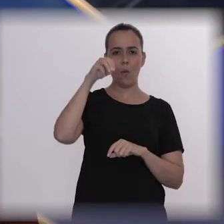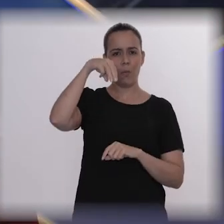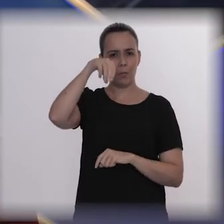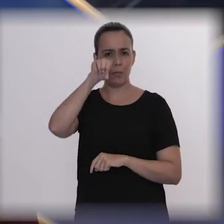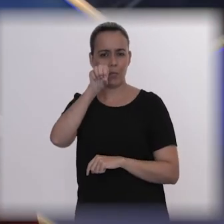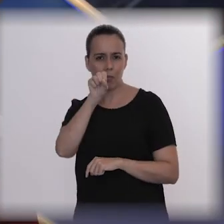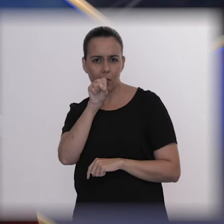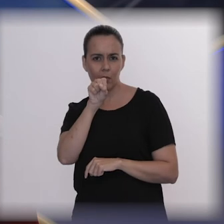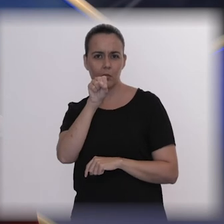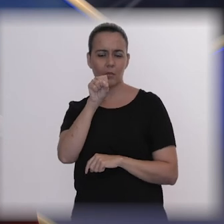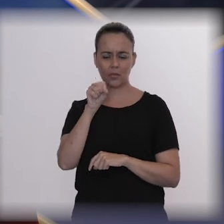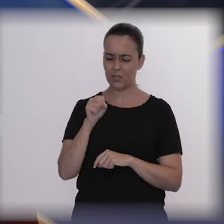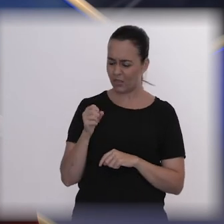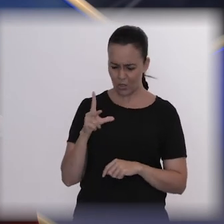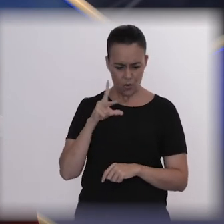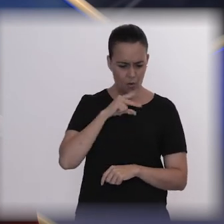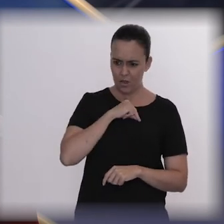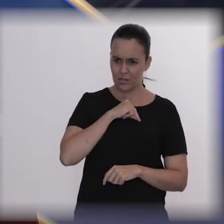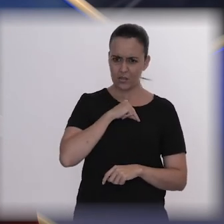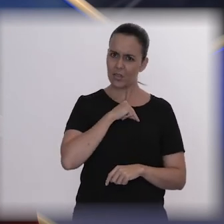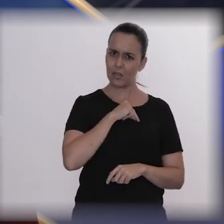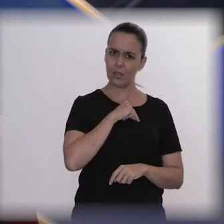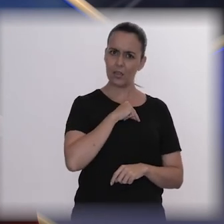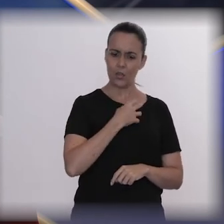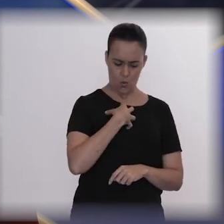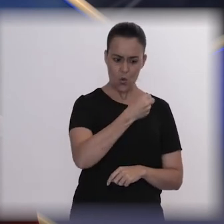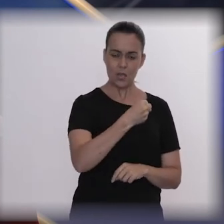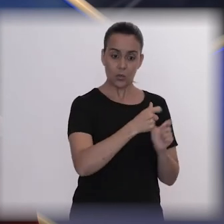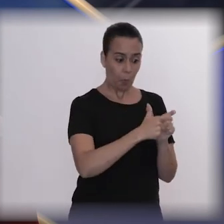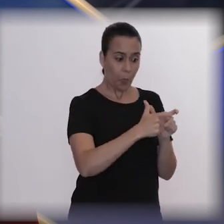It is as if you said: Look, we have a huge problem, we’ve never noticed that, we’ve never realized.